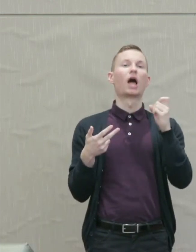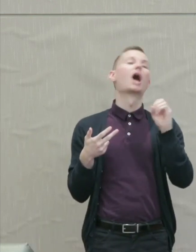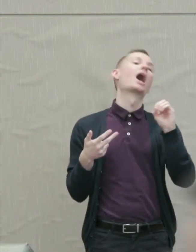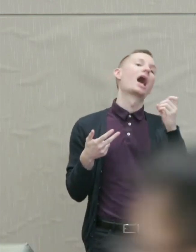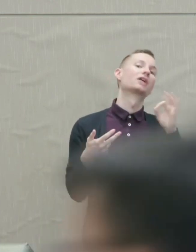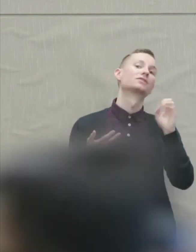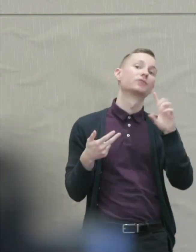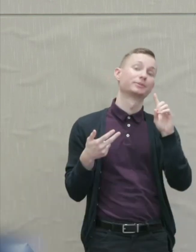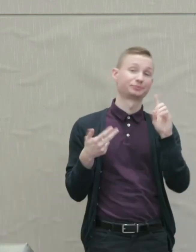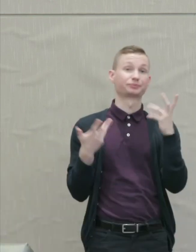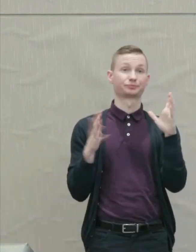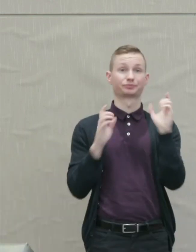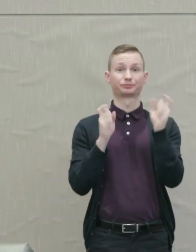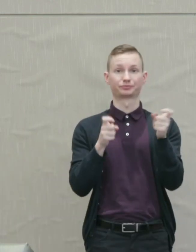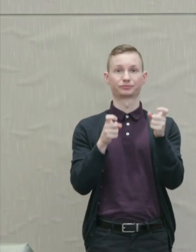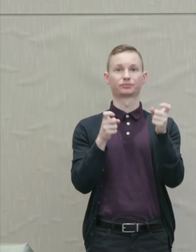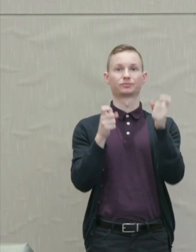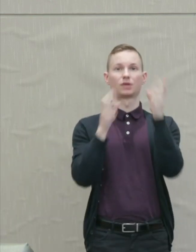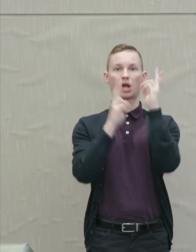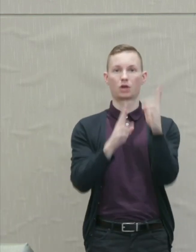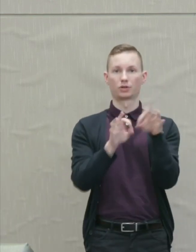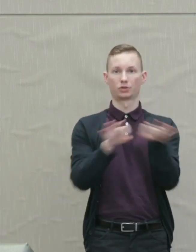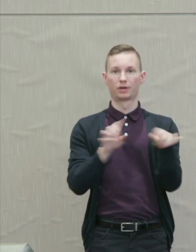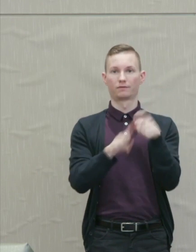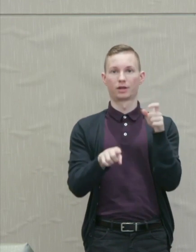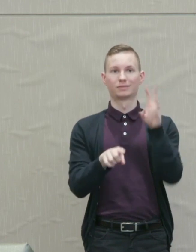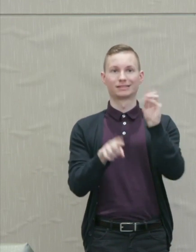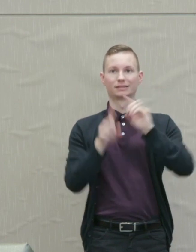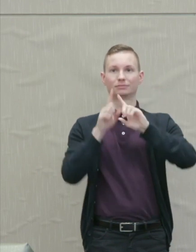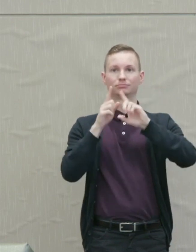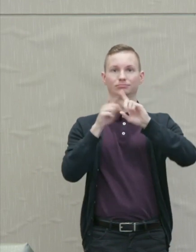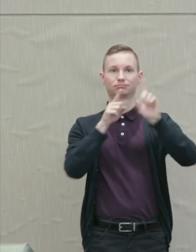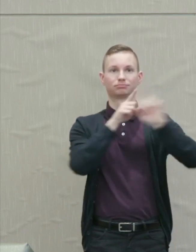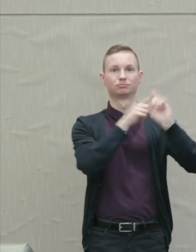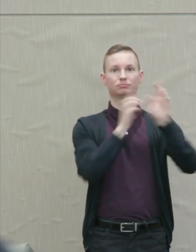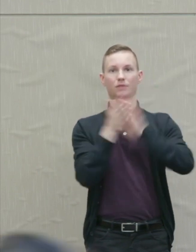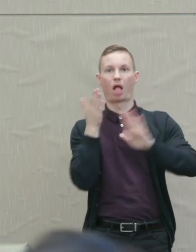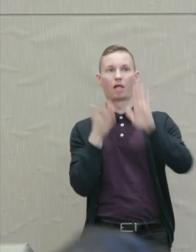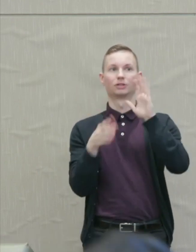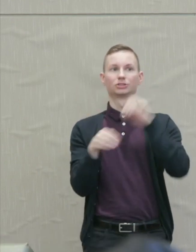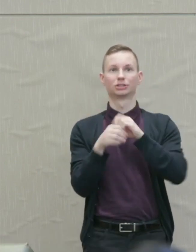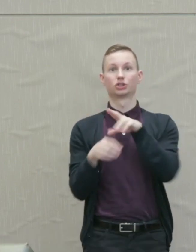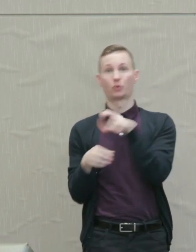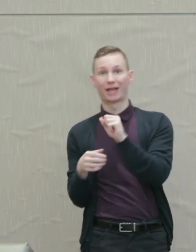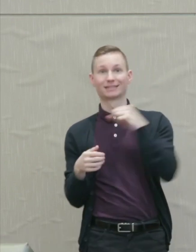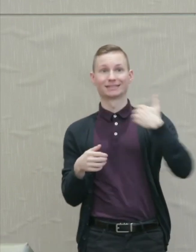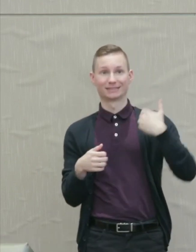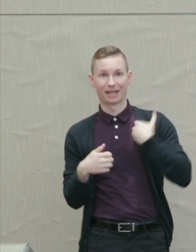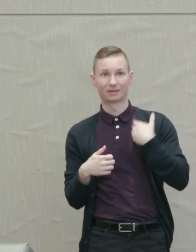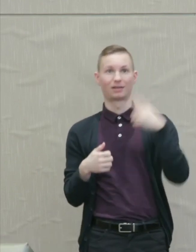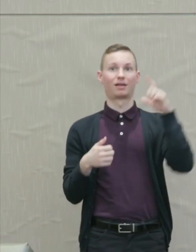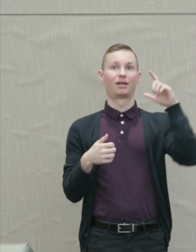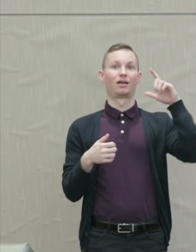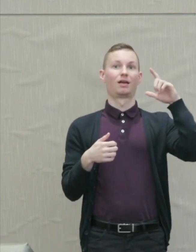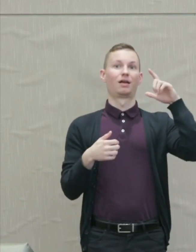She has received honorary degrees from 60 colleges and universities in the US, Canada, Latin America, Asia, Africa, and Europe.